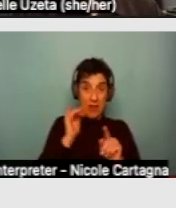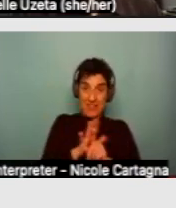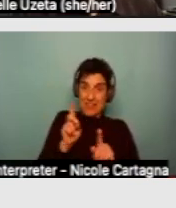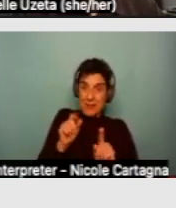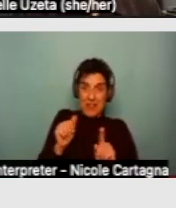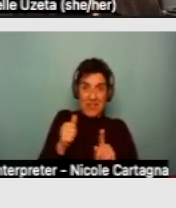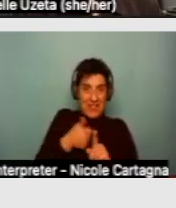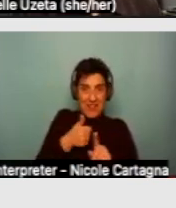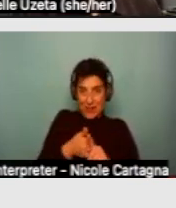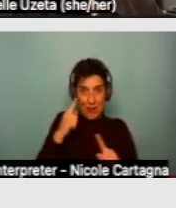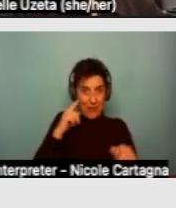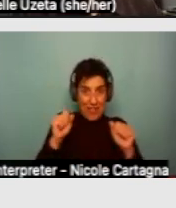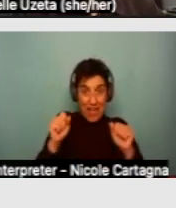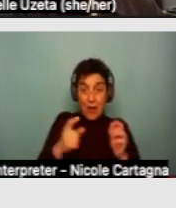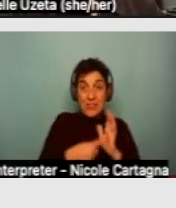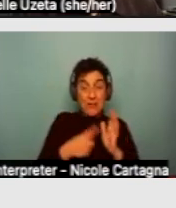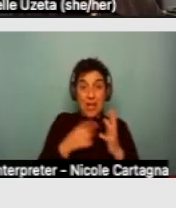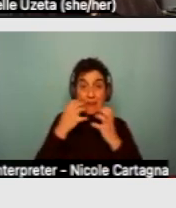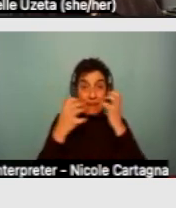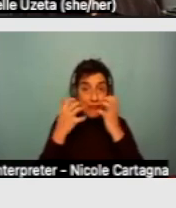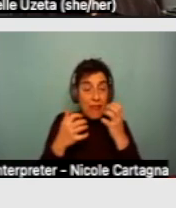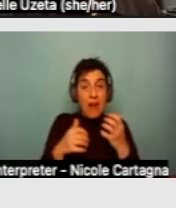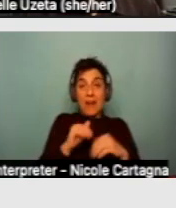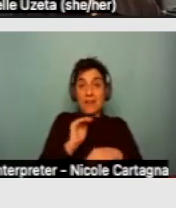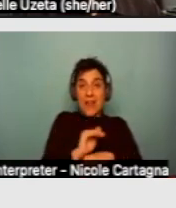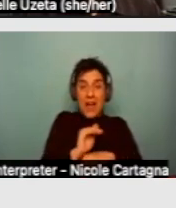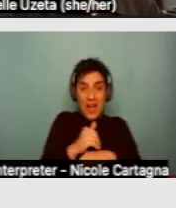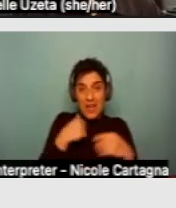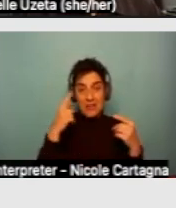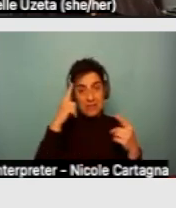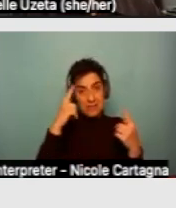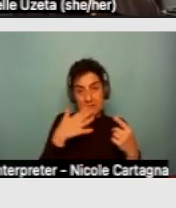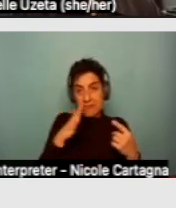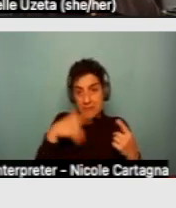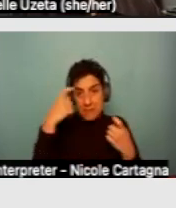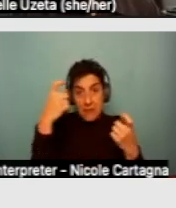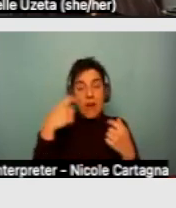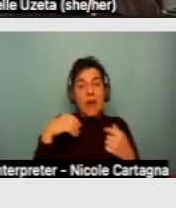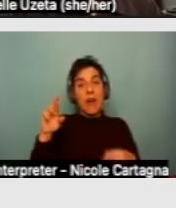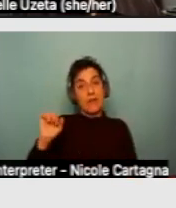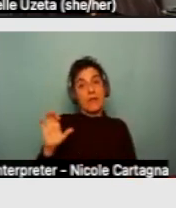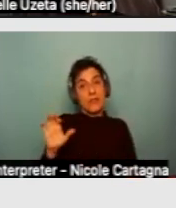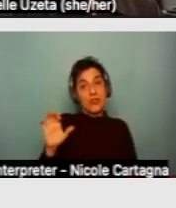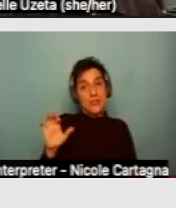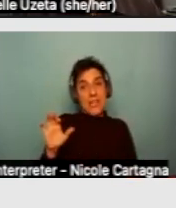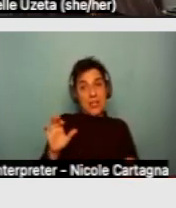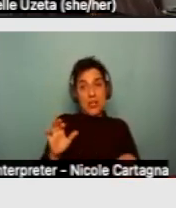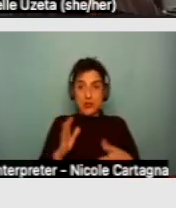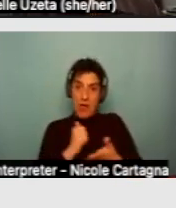Some people have night terrors, things like that. You want to engage the regional center to explore accommodations or modifications like